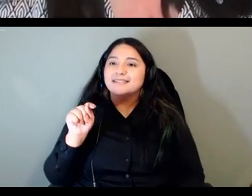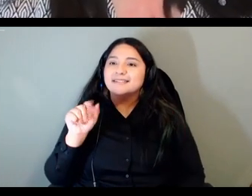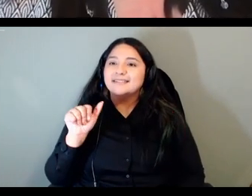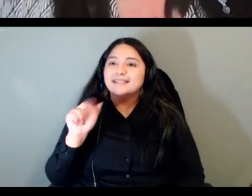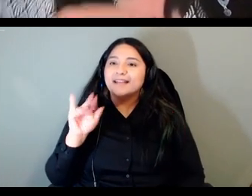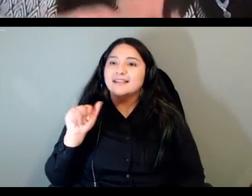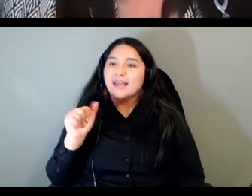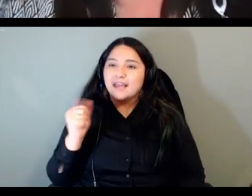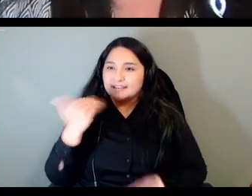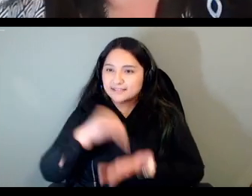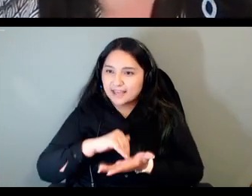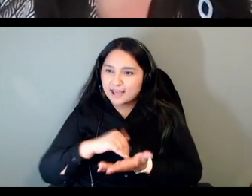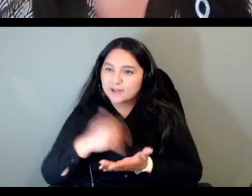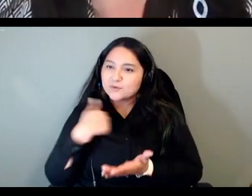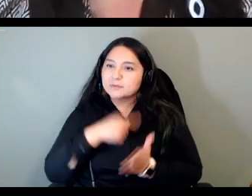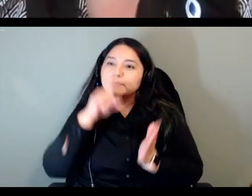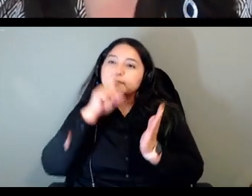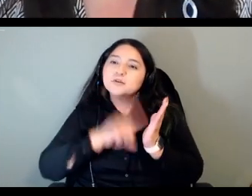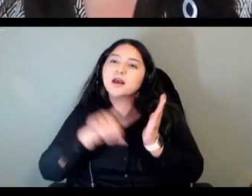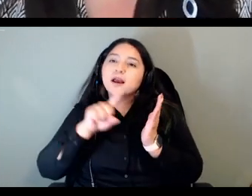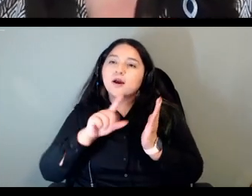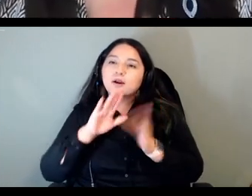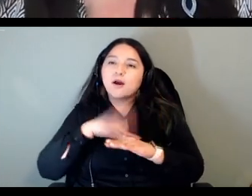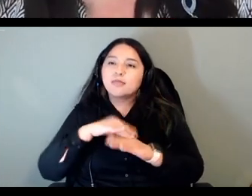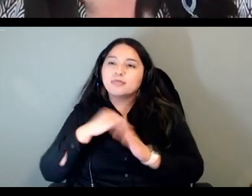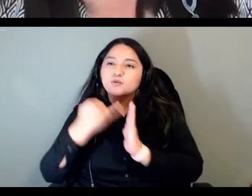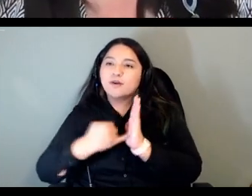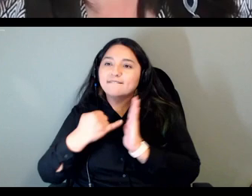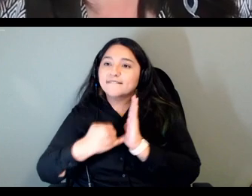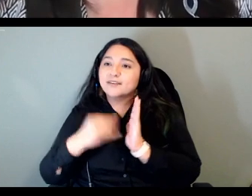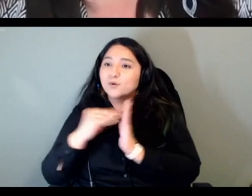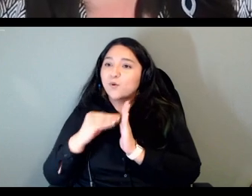check in on the graphic recording